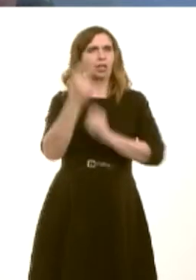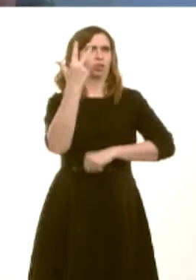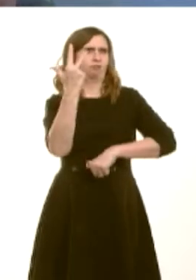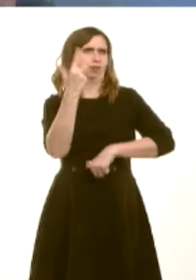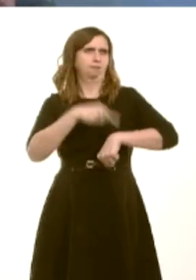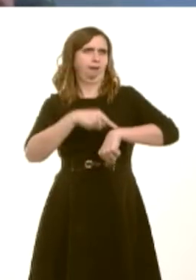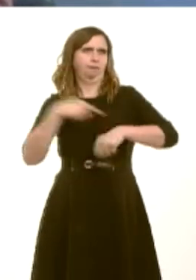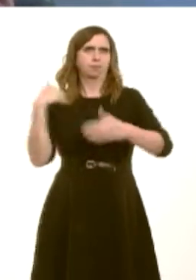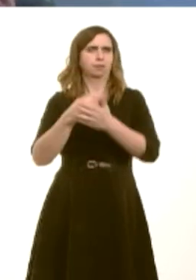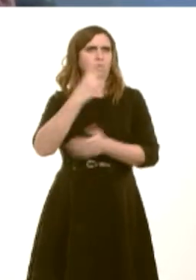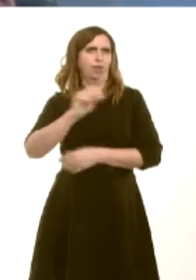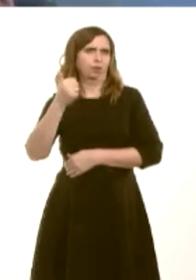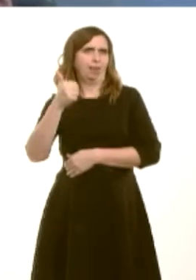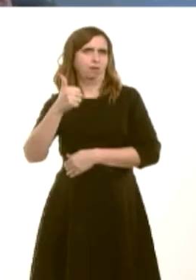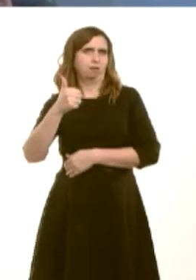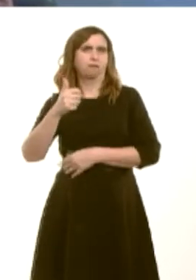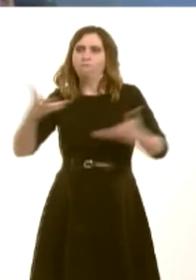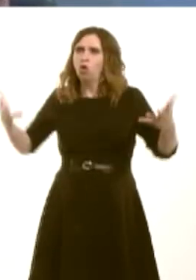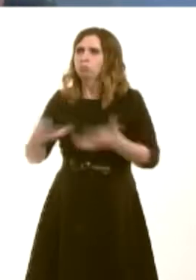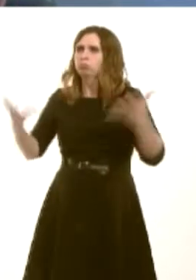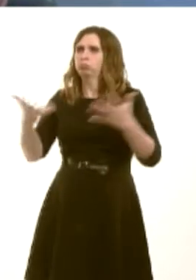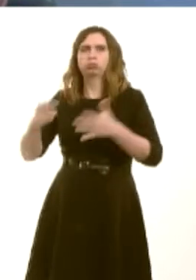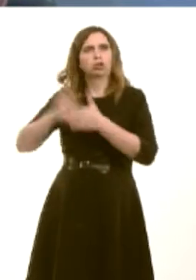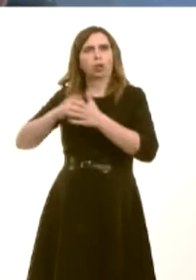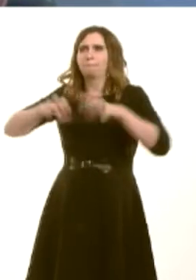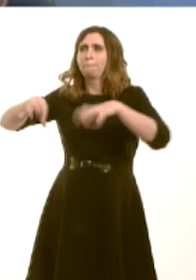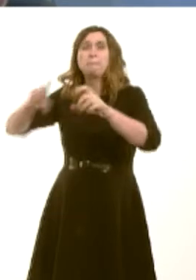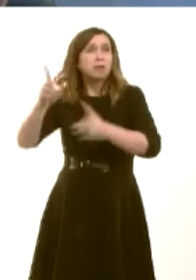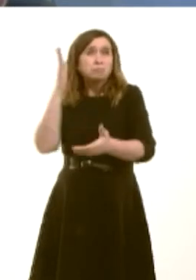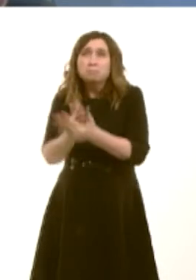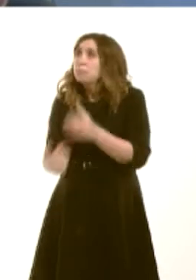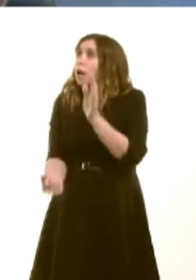2011, but, actually, weíre not seeing anything really tangible delivered. Weíve got real